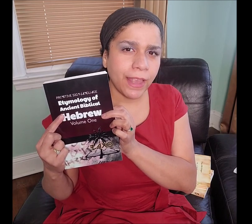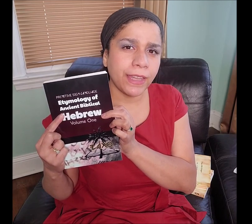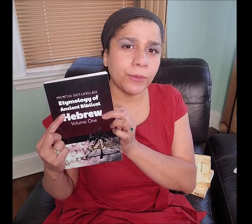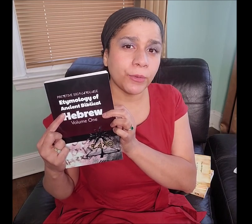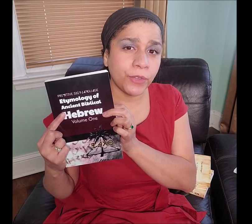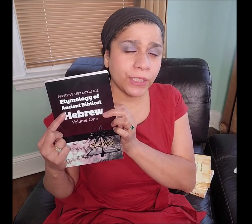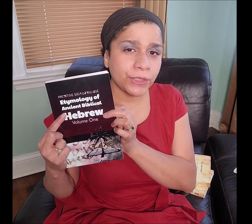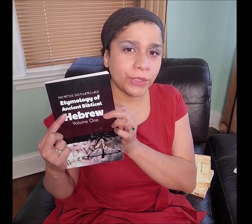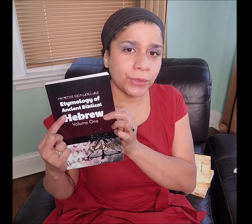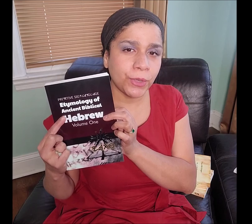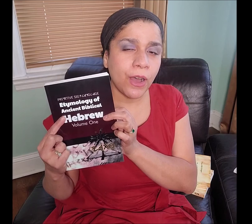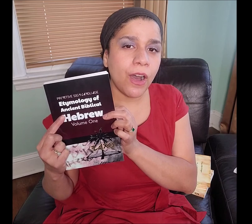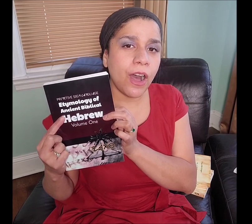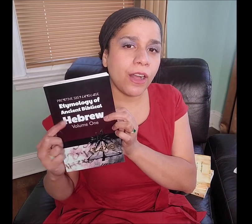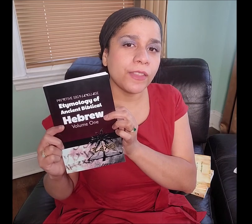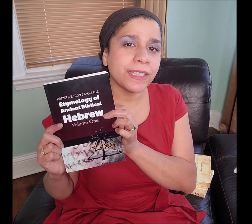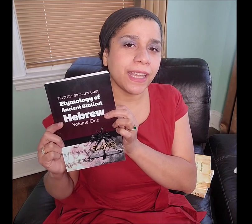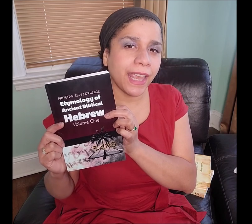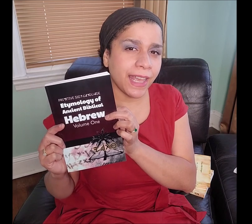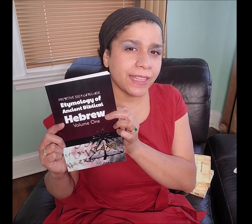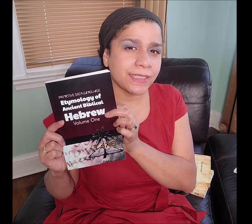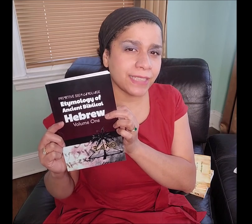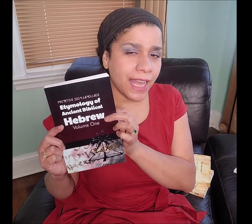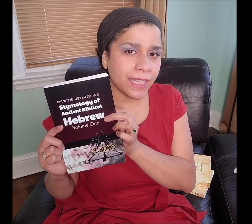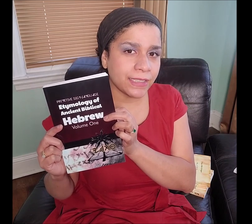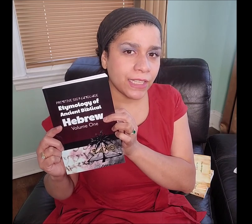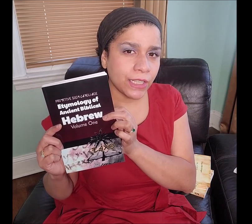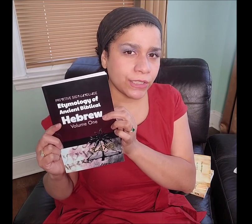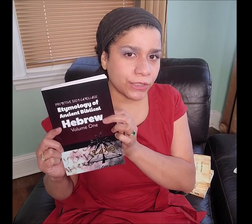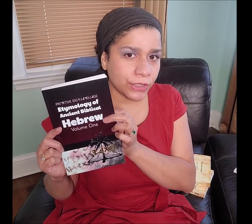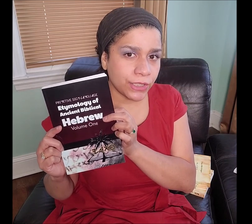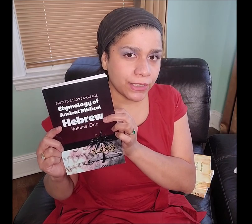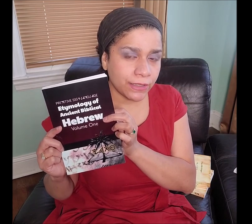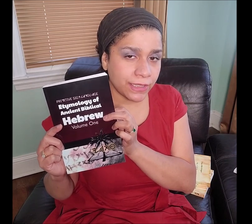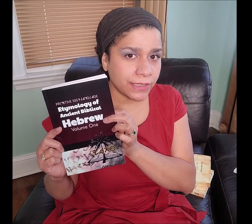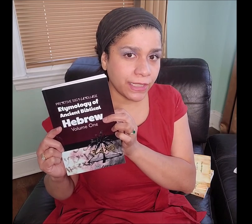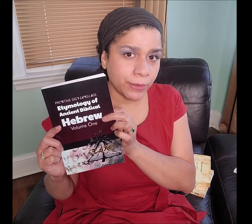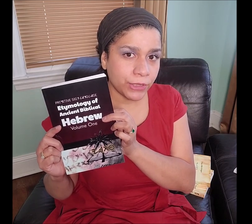and it will reveal to you all the hand signs concerning this language.